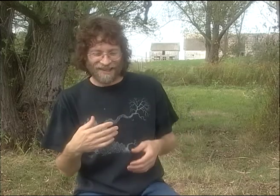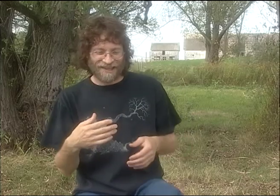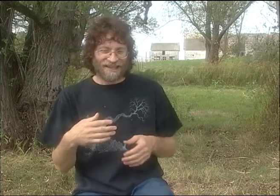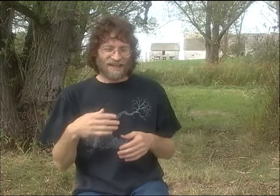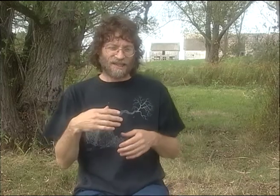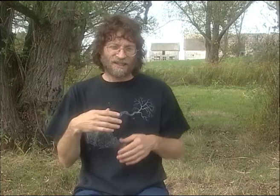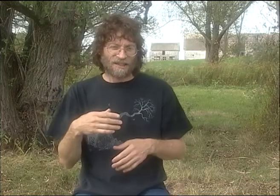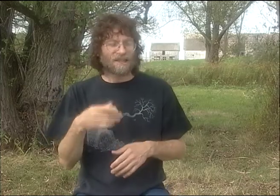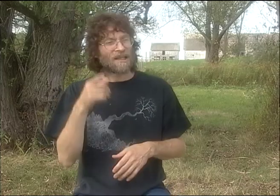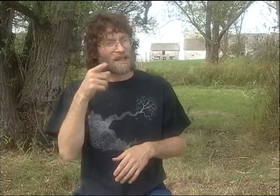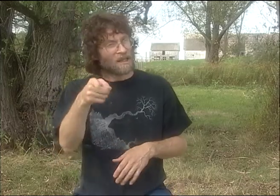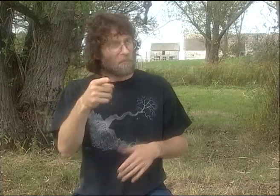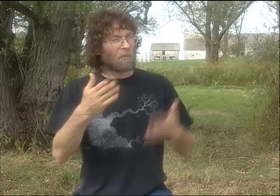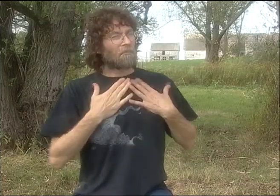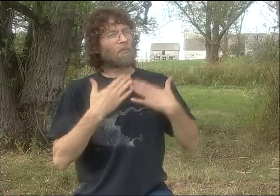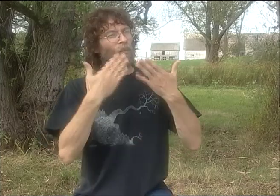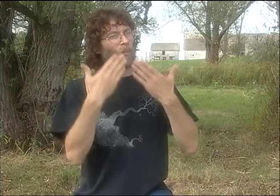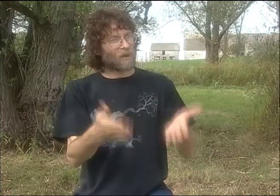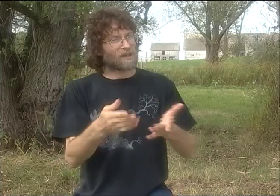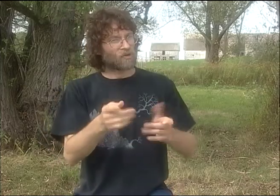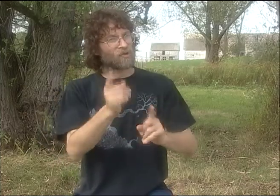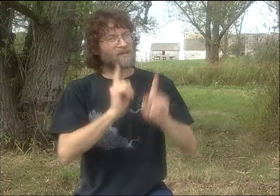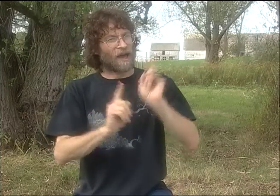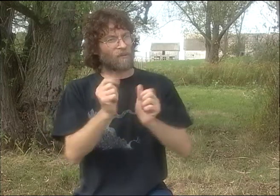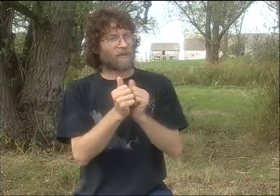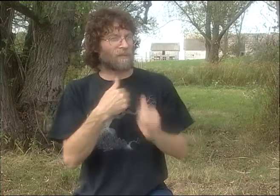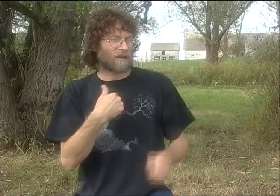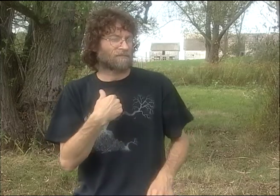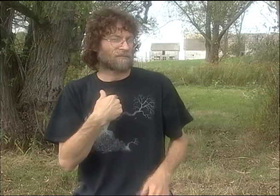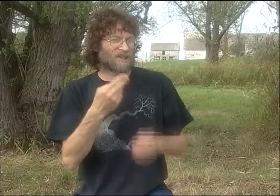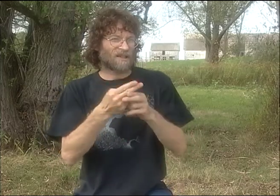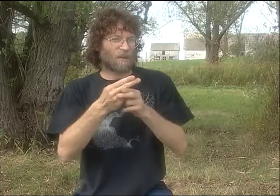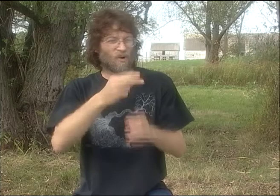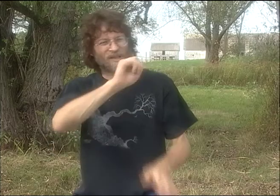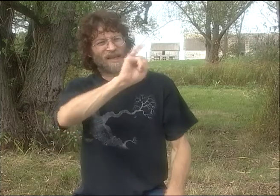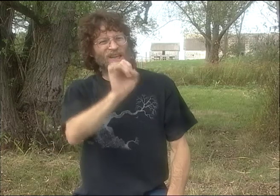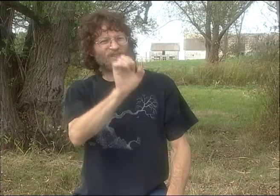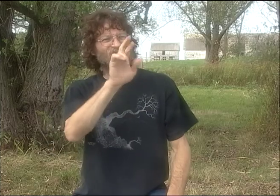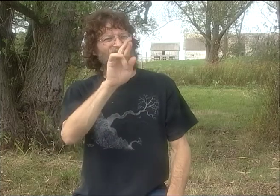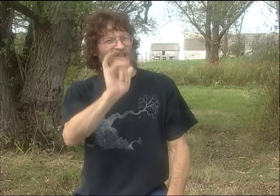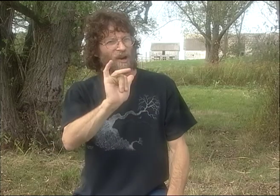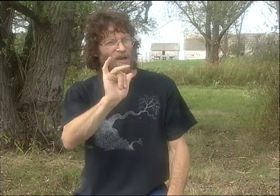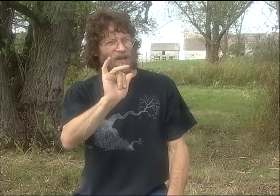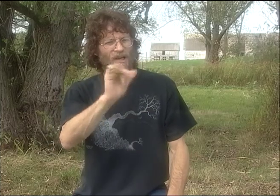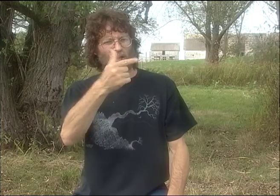WHO MIGHT ACTUALLY HAVE BEEN THE AGE I AM NOW, BUT I'M CALLING HIM OLDER. BUT HE WAS WILLING TO SIGN WITH ME.